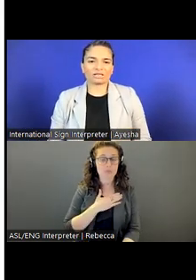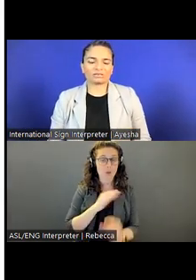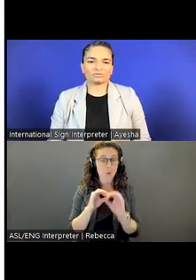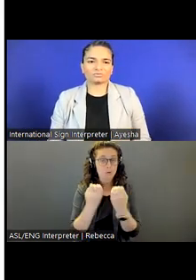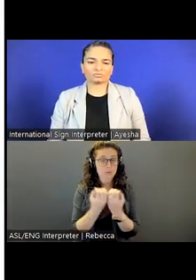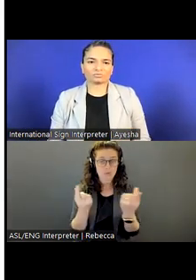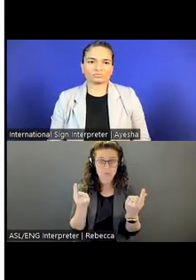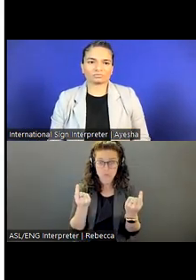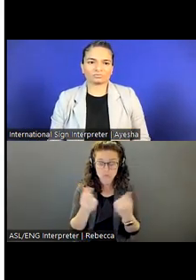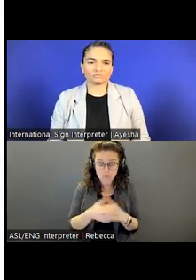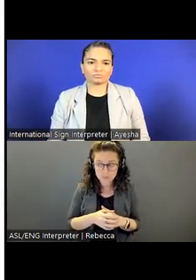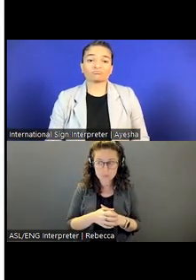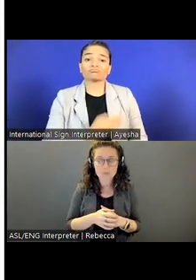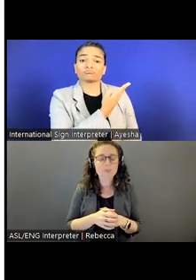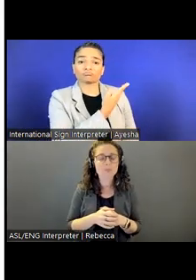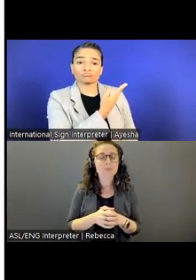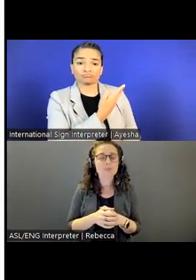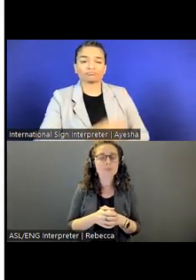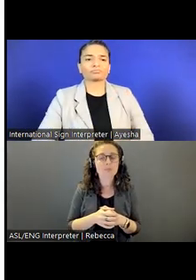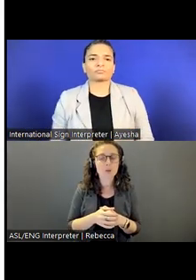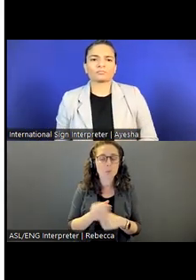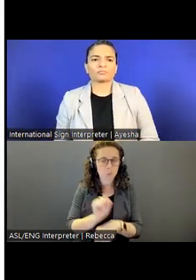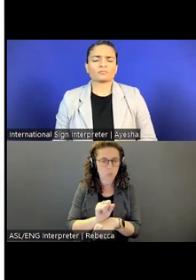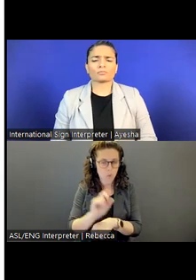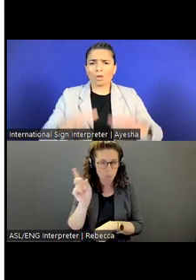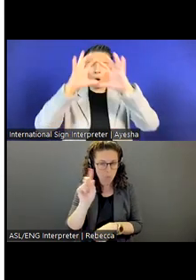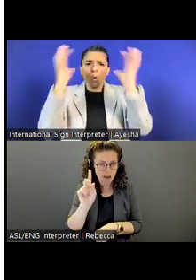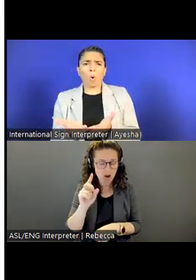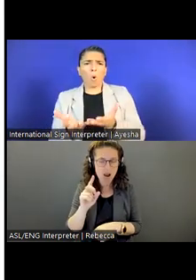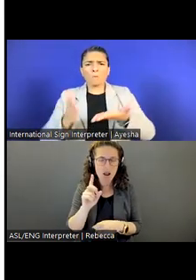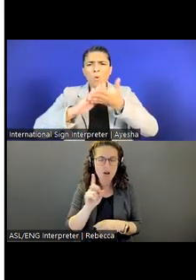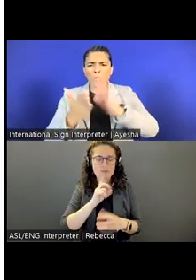So Global Communities works really at the nexus of three main areas.